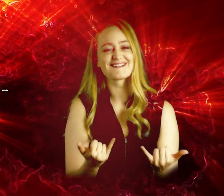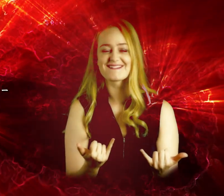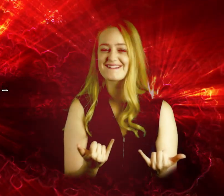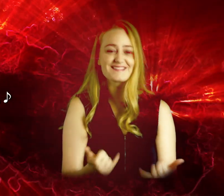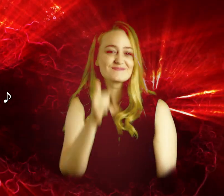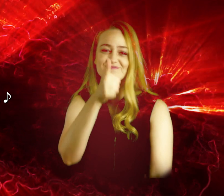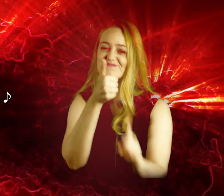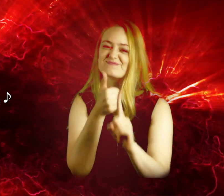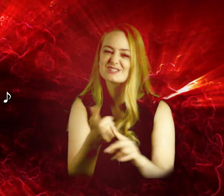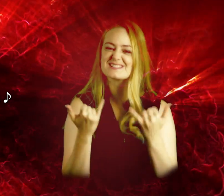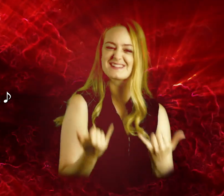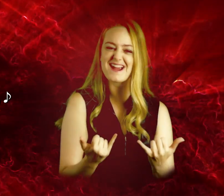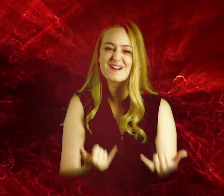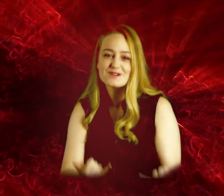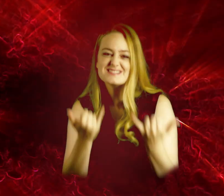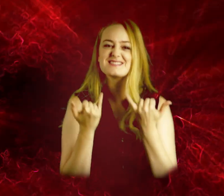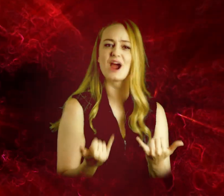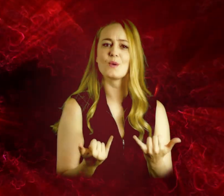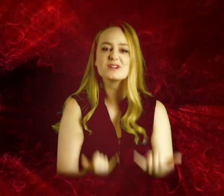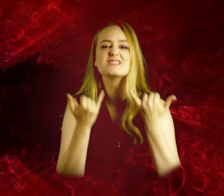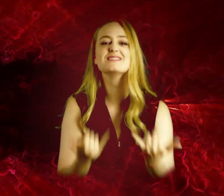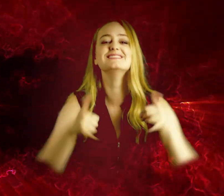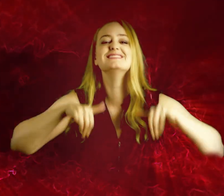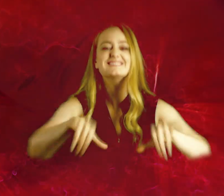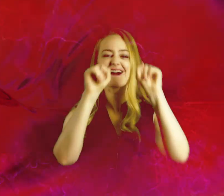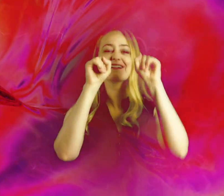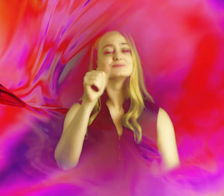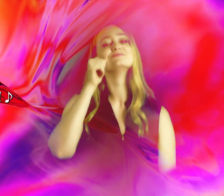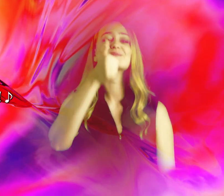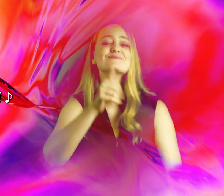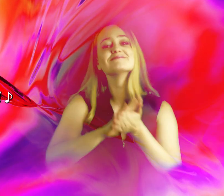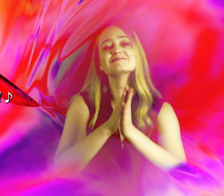Tomorrow’s today, today. Today - Yeah! Tomorrow’s today!